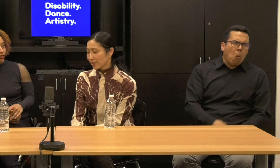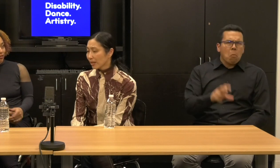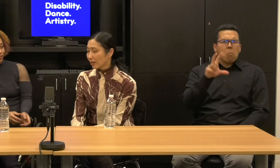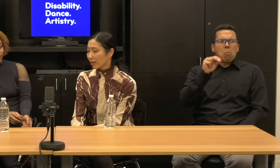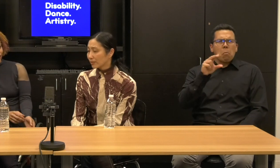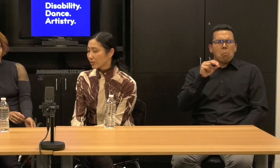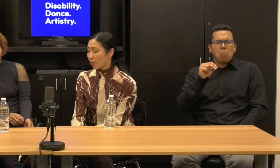Janet: Yeah.